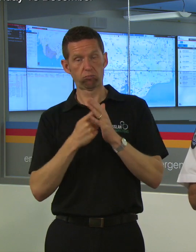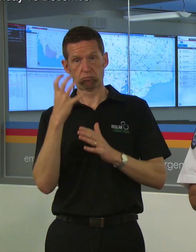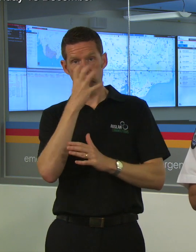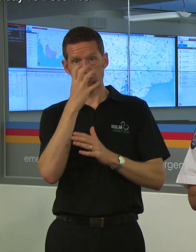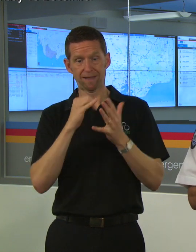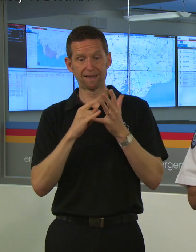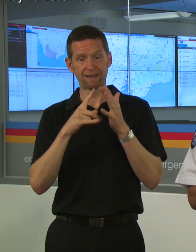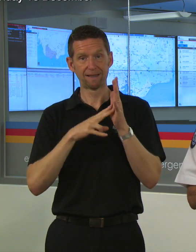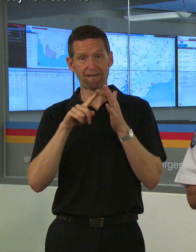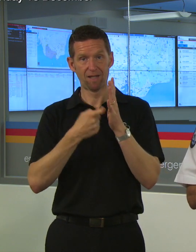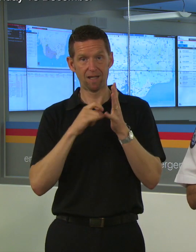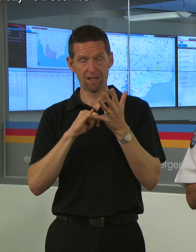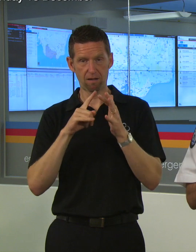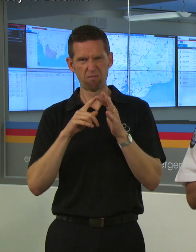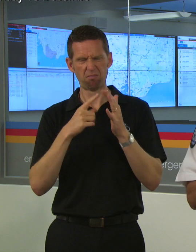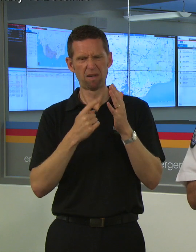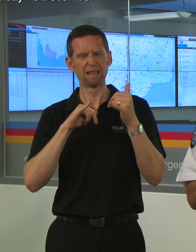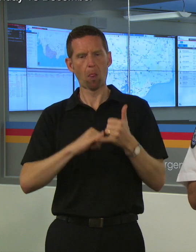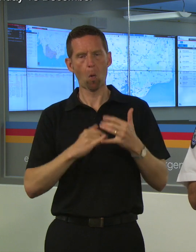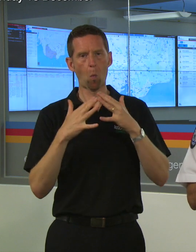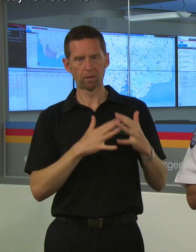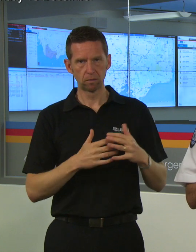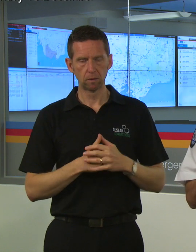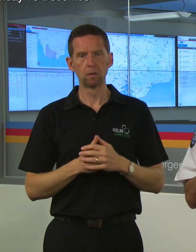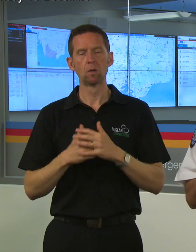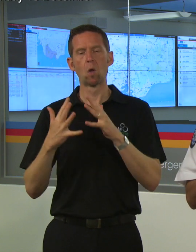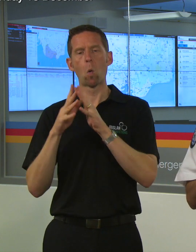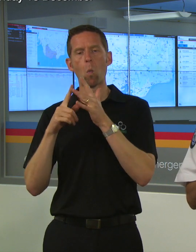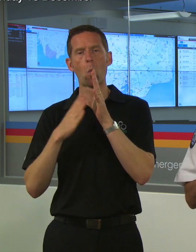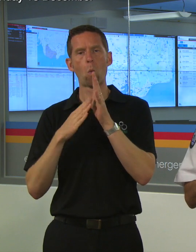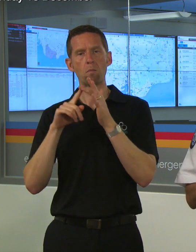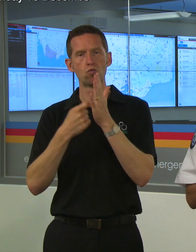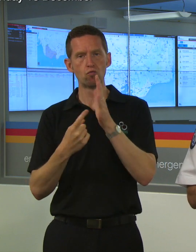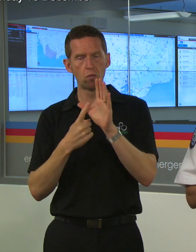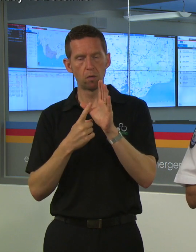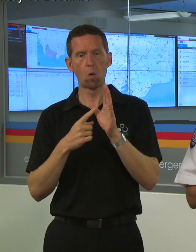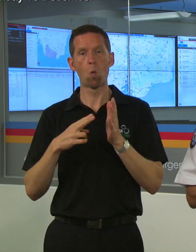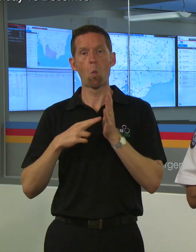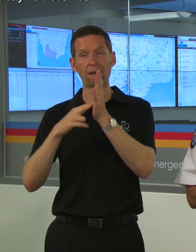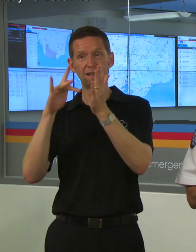the South West, in the Wimmera, in North Central and Central Total Fire Ban Districts